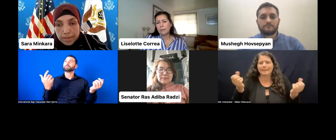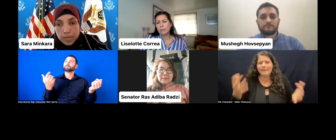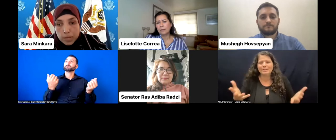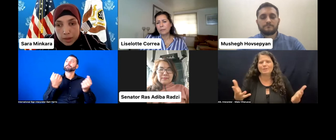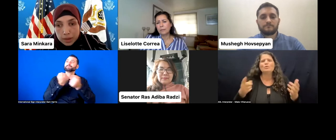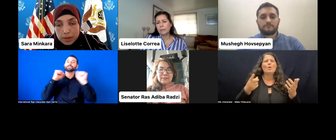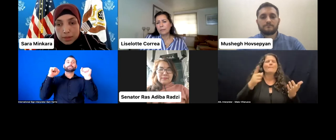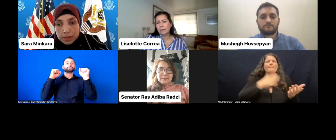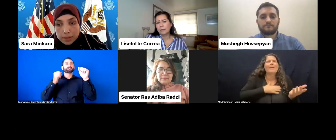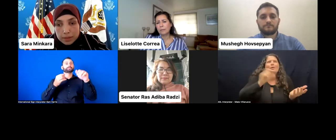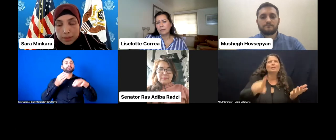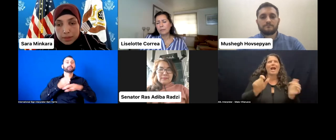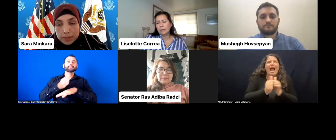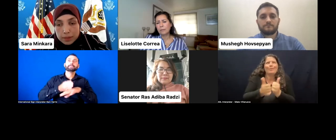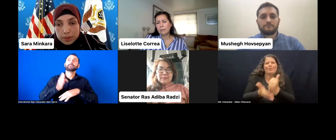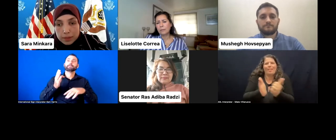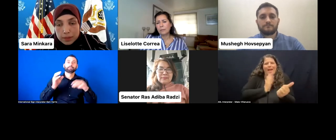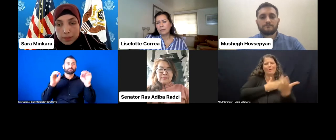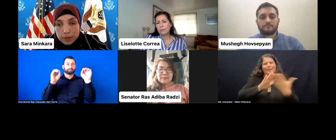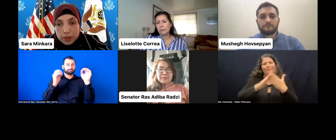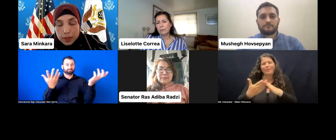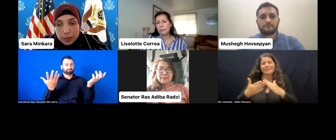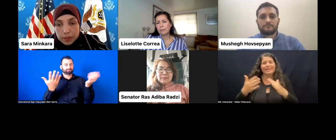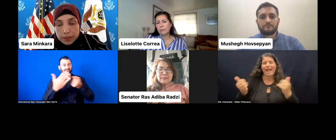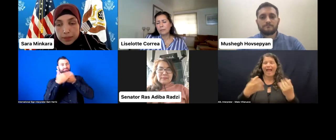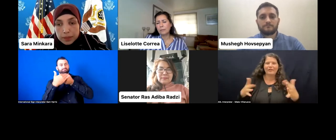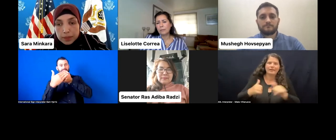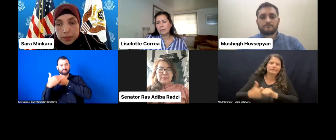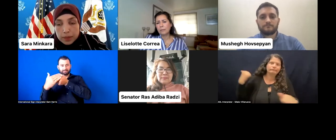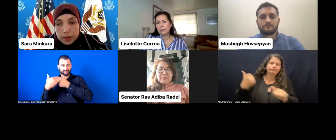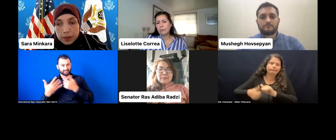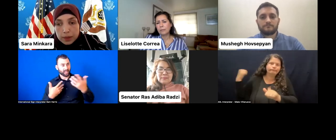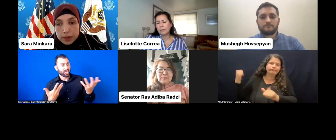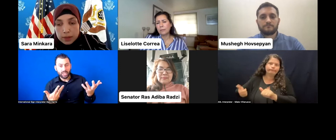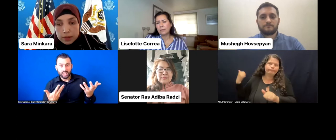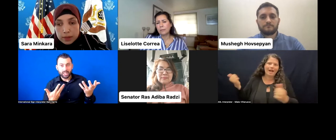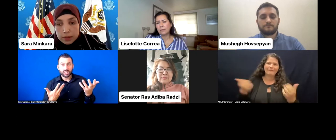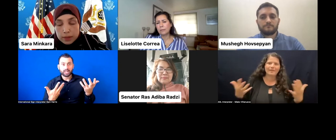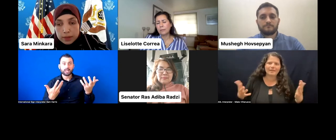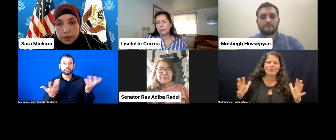where everything is all behind? We would like to learn from everyone's experience,